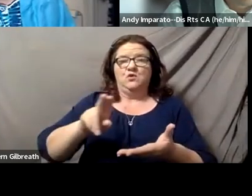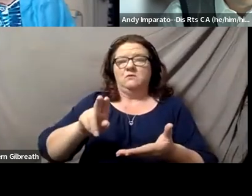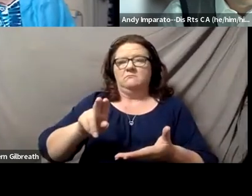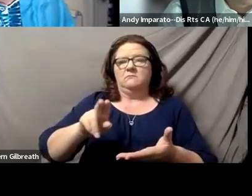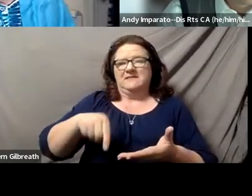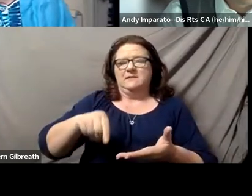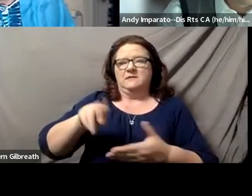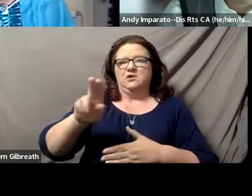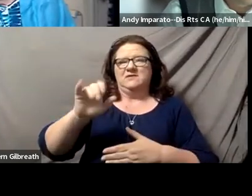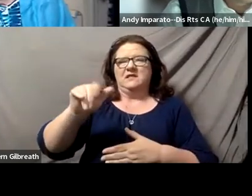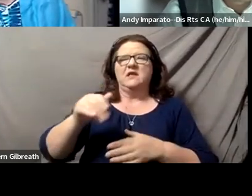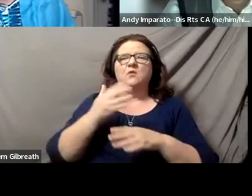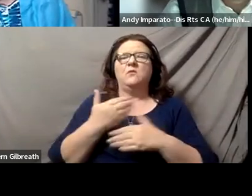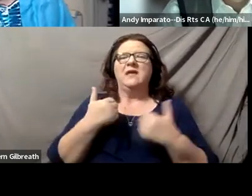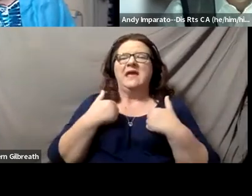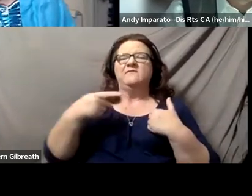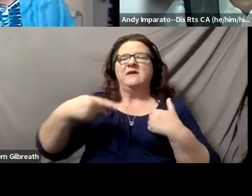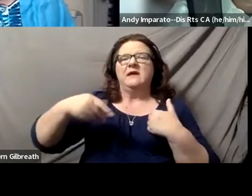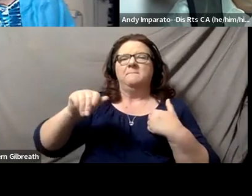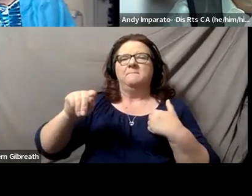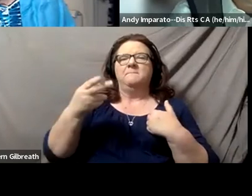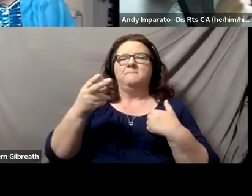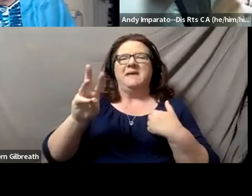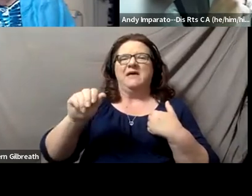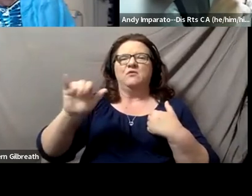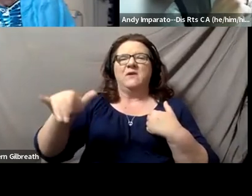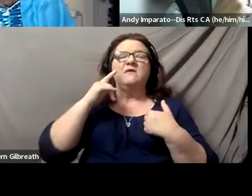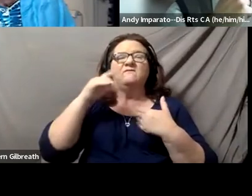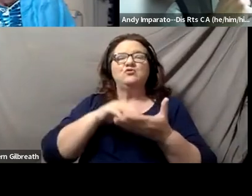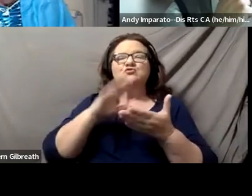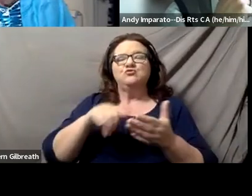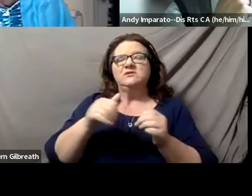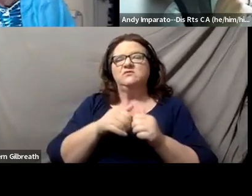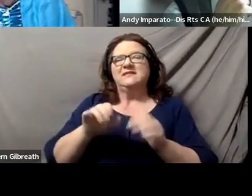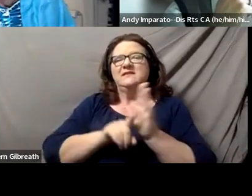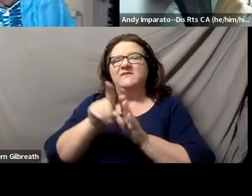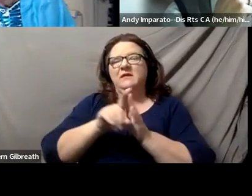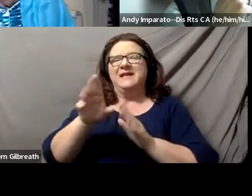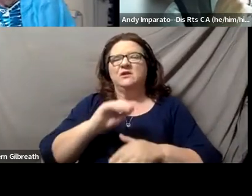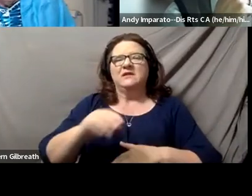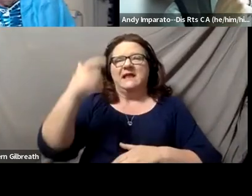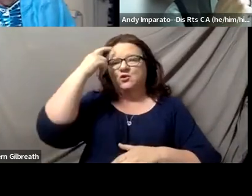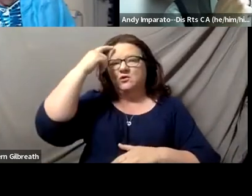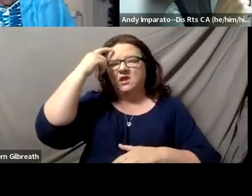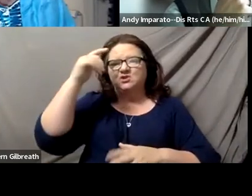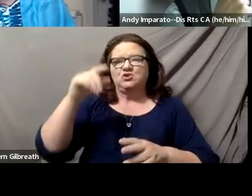for students with intellectual and developmental disabilities, law journals, the concept of access and the concept of intentional access.